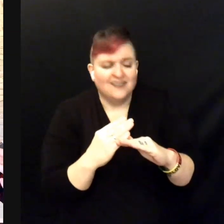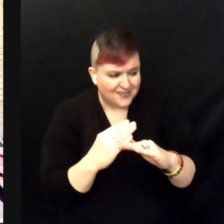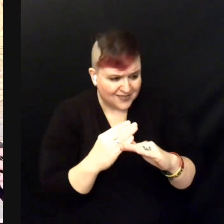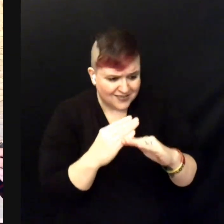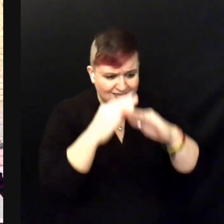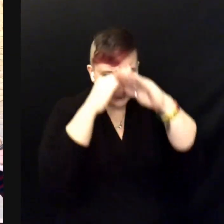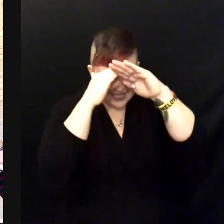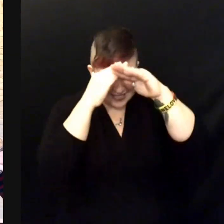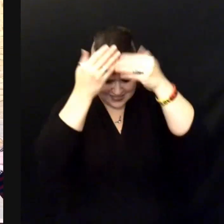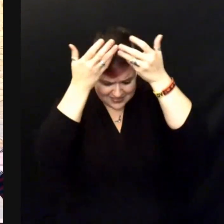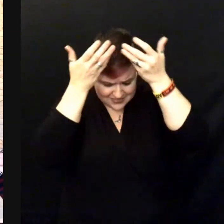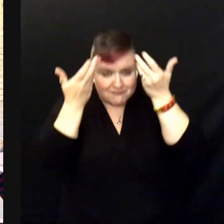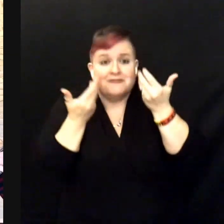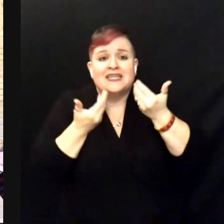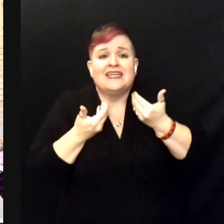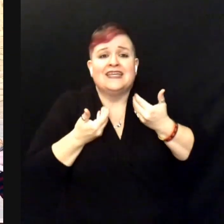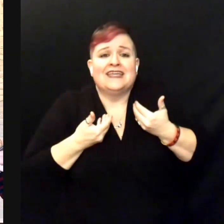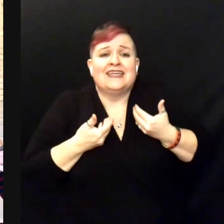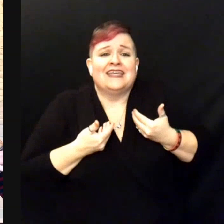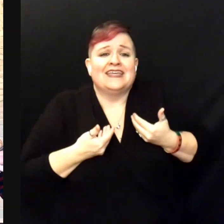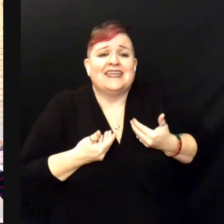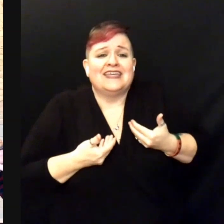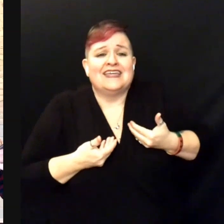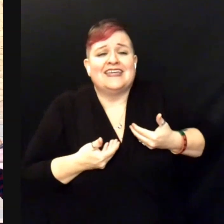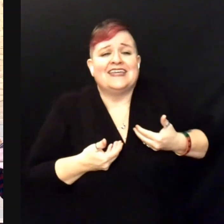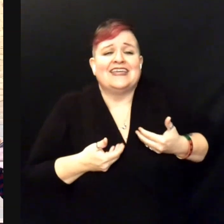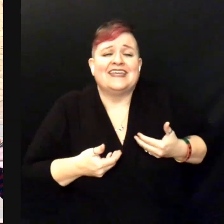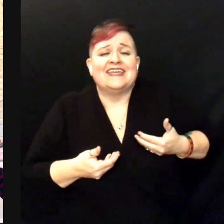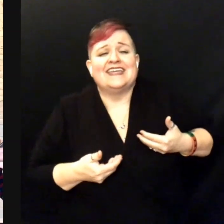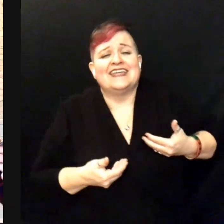Is me